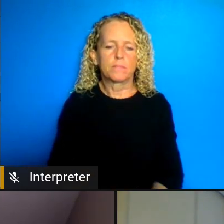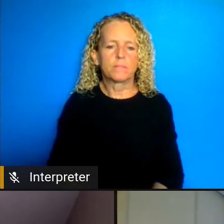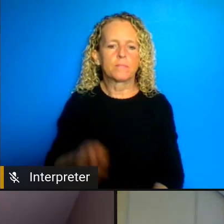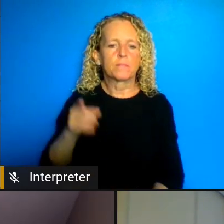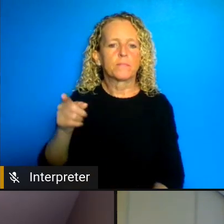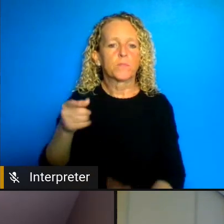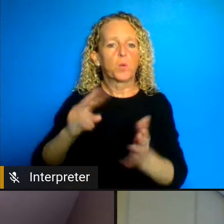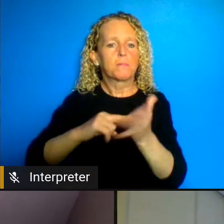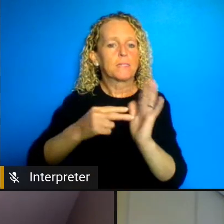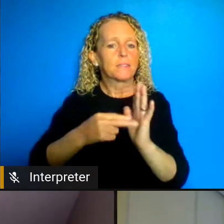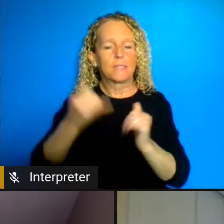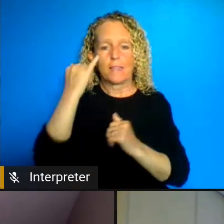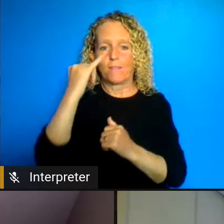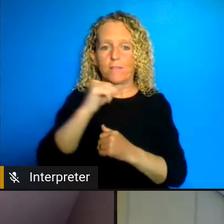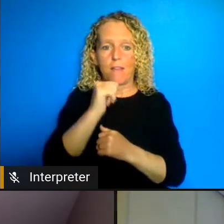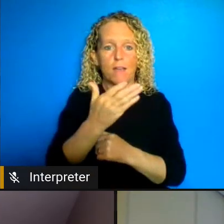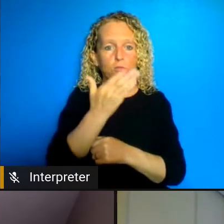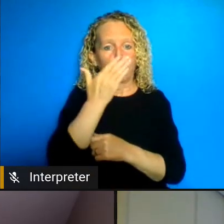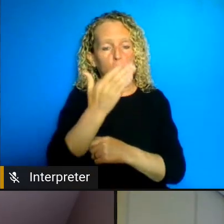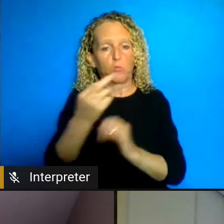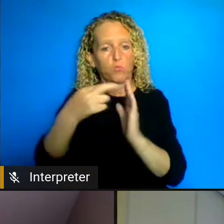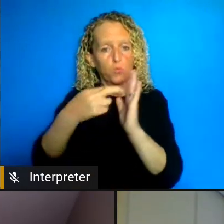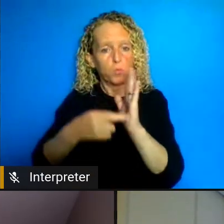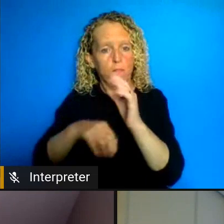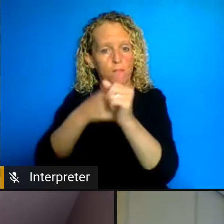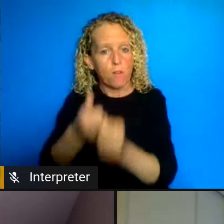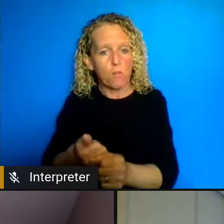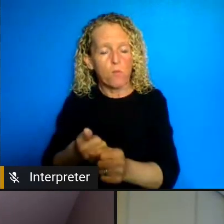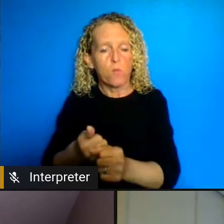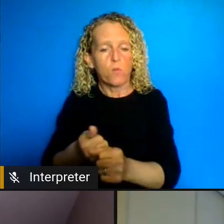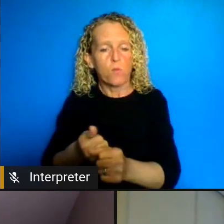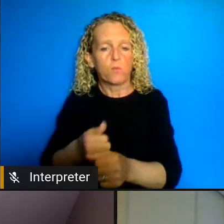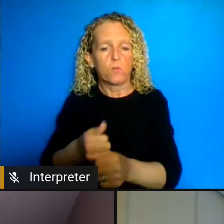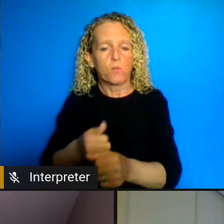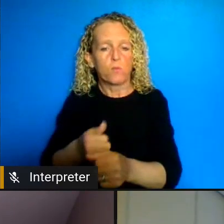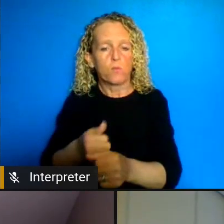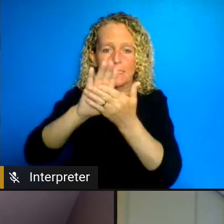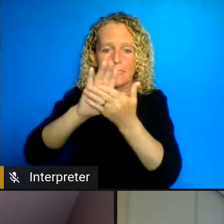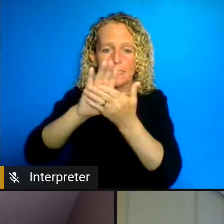impacted the women right and unfortunately this is not new